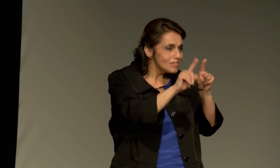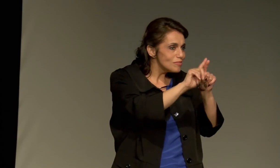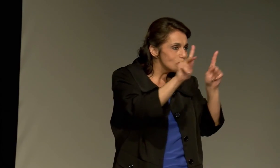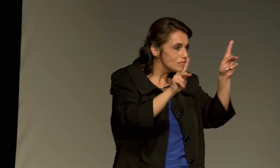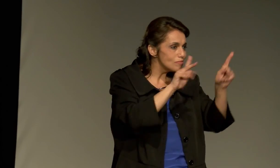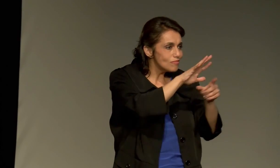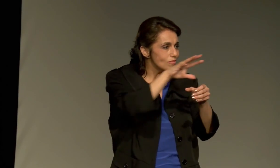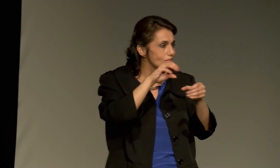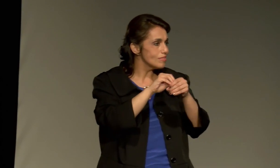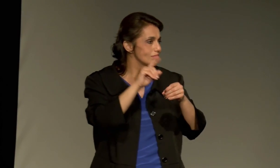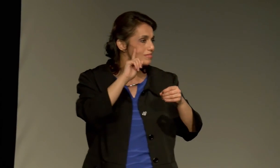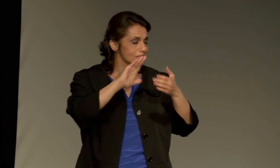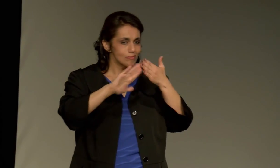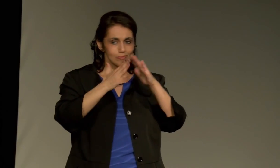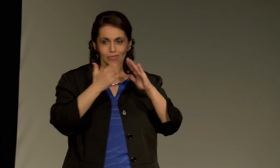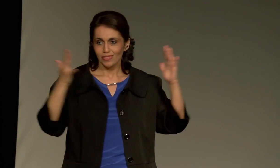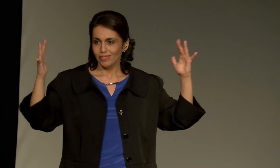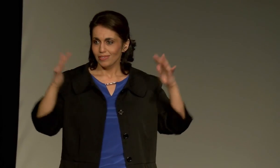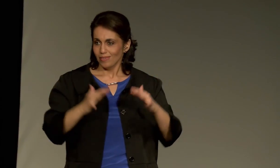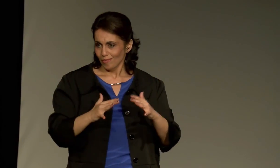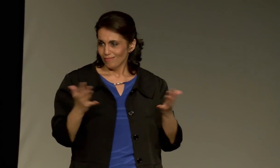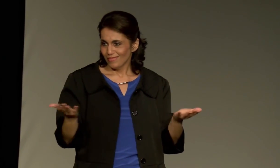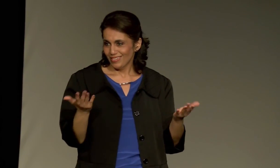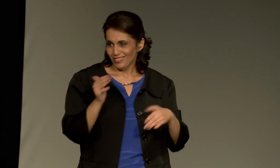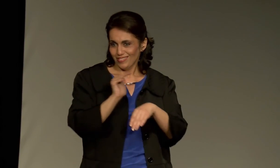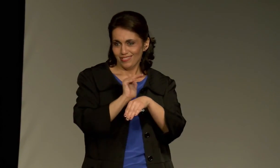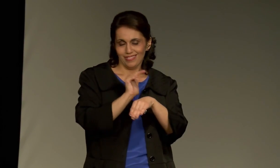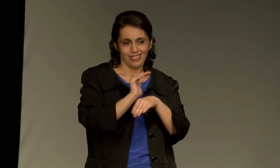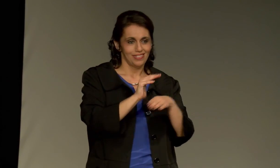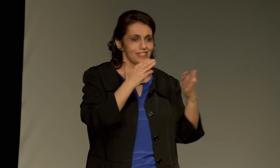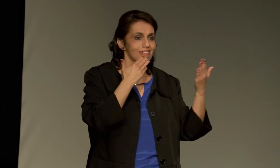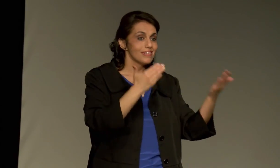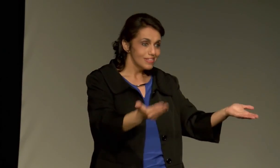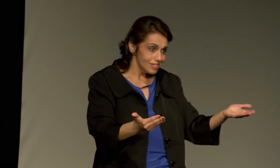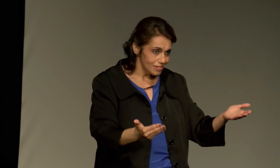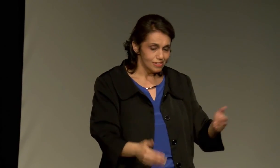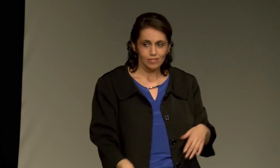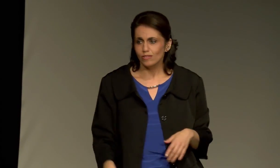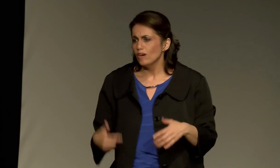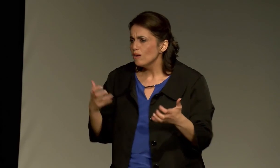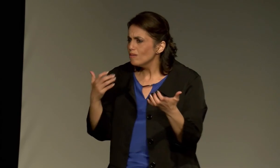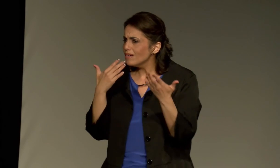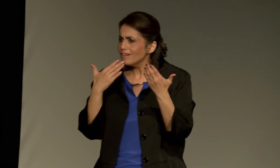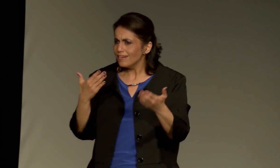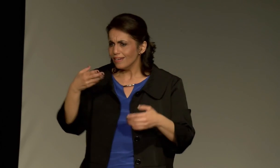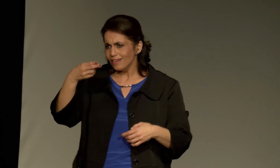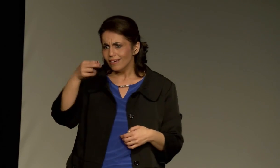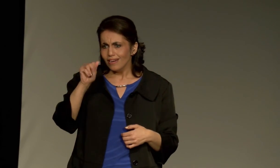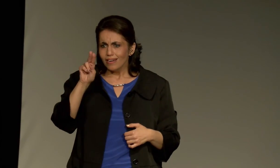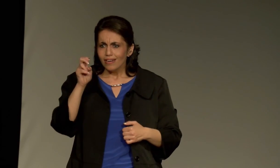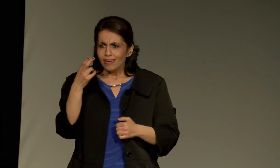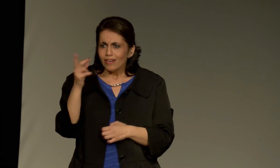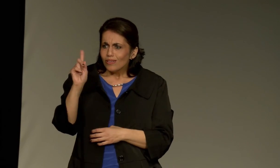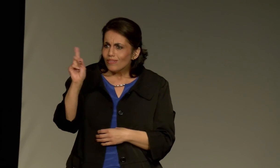It's nice to see so many different people who are involved in the deaf community be here with us tonight, so thank you all for coming.